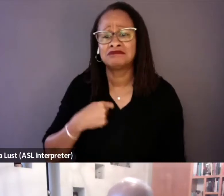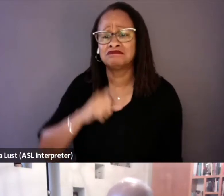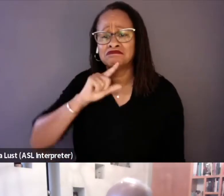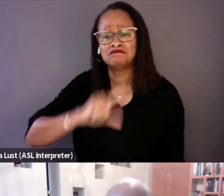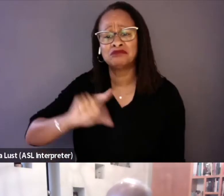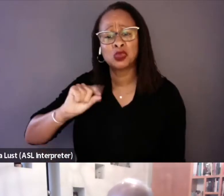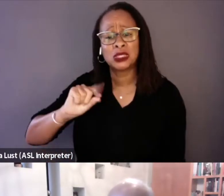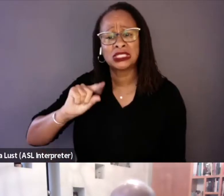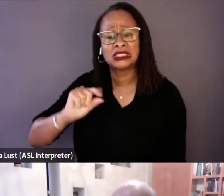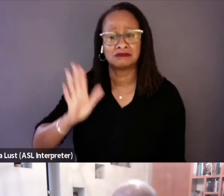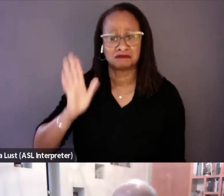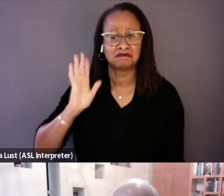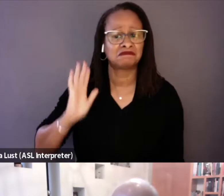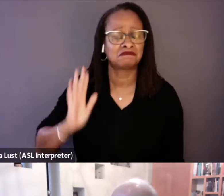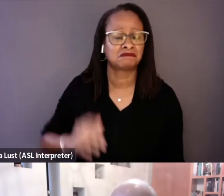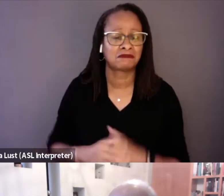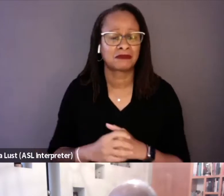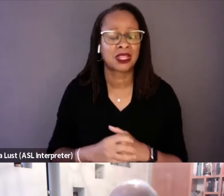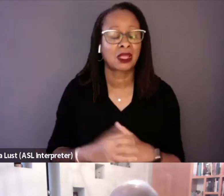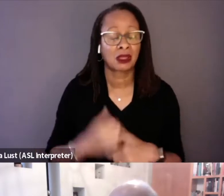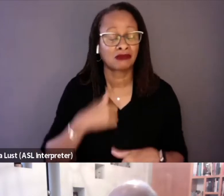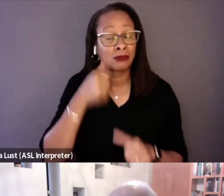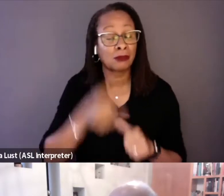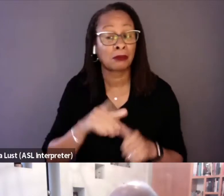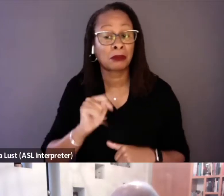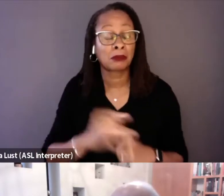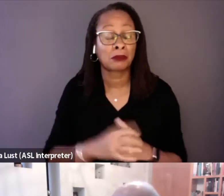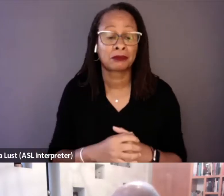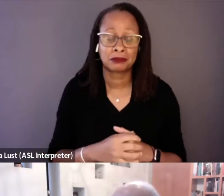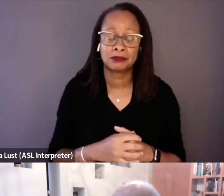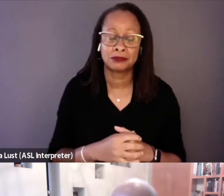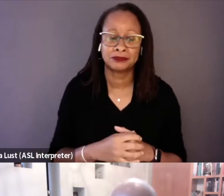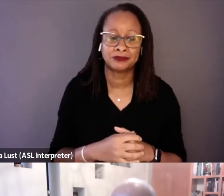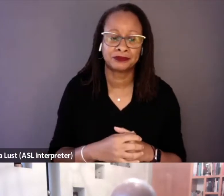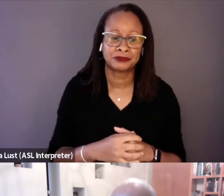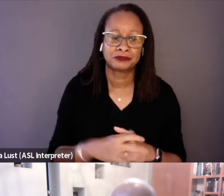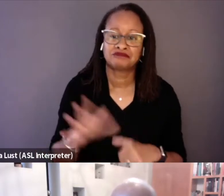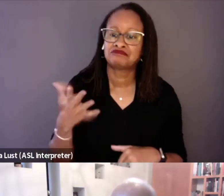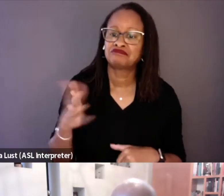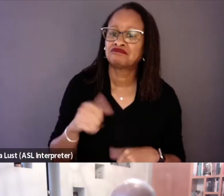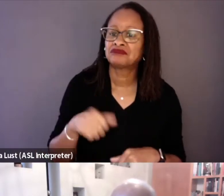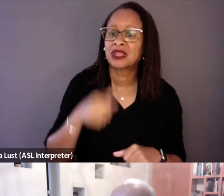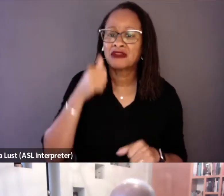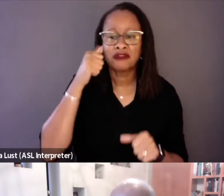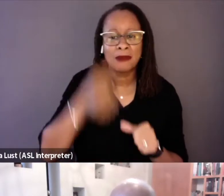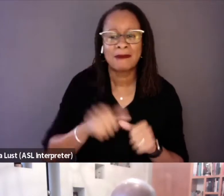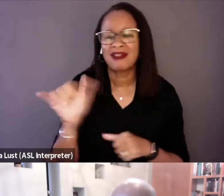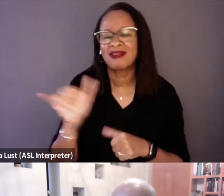and so I remember it, I mean, I probably would remember it like most people.